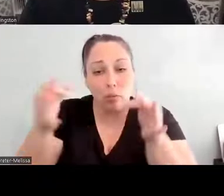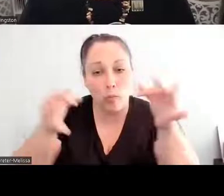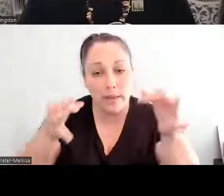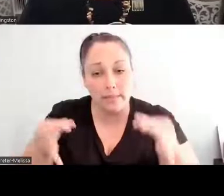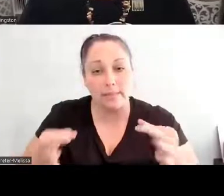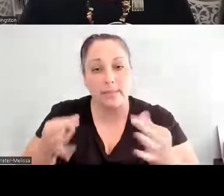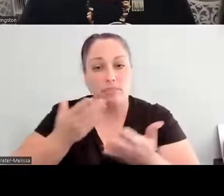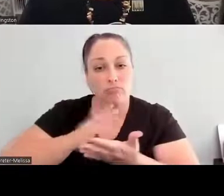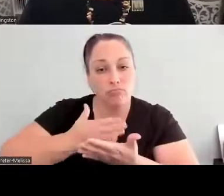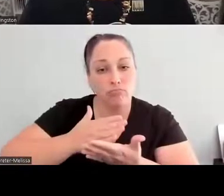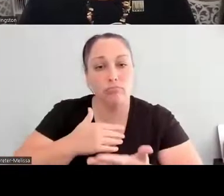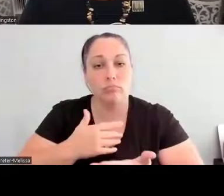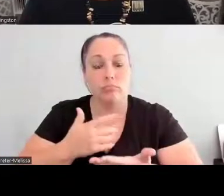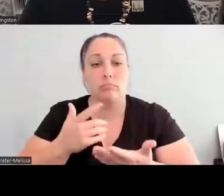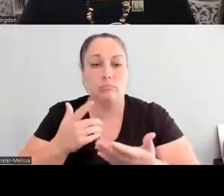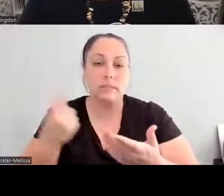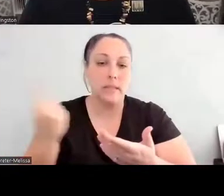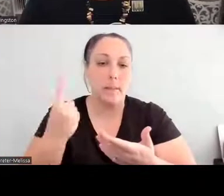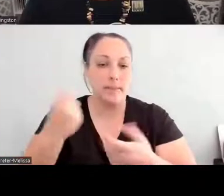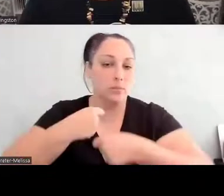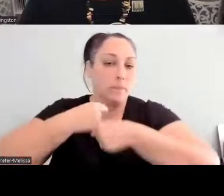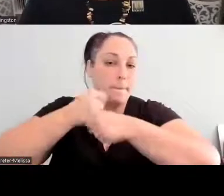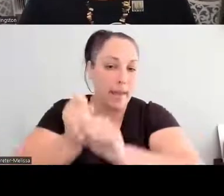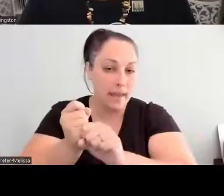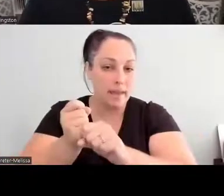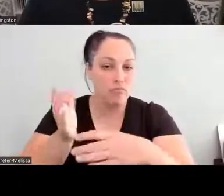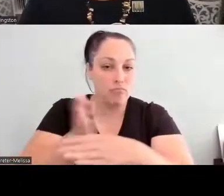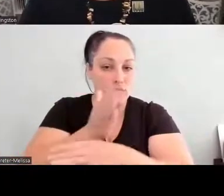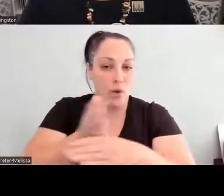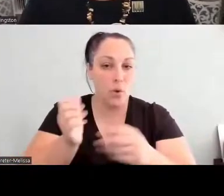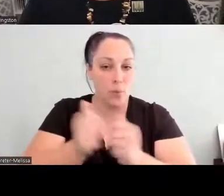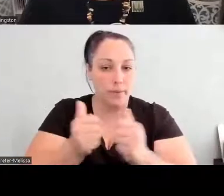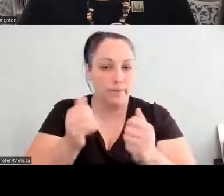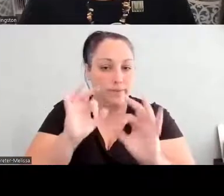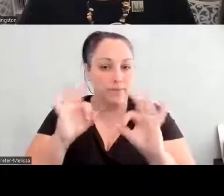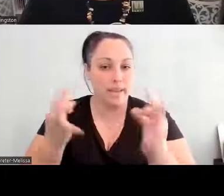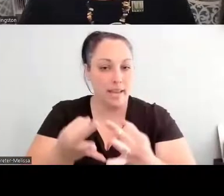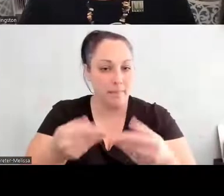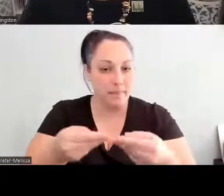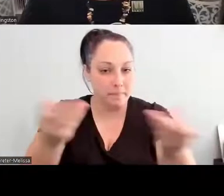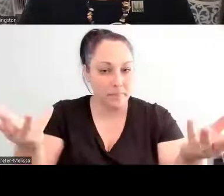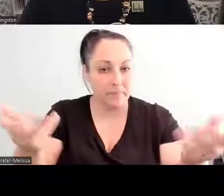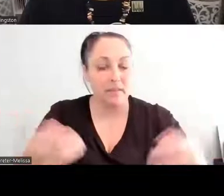And so this was really important in understanding, you know, what types of foods are available, but also knowing that